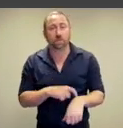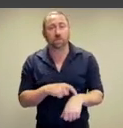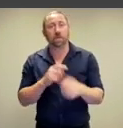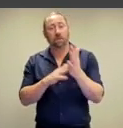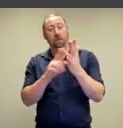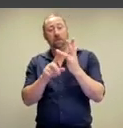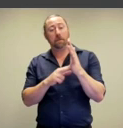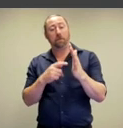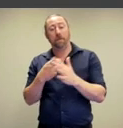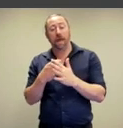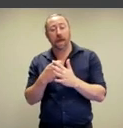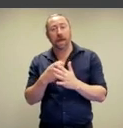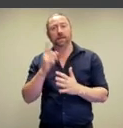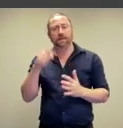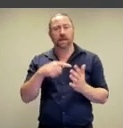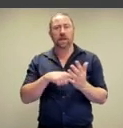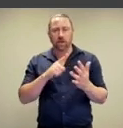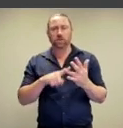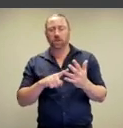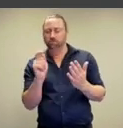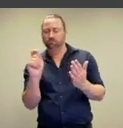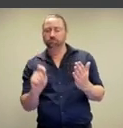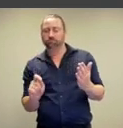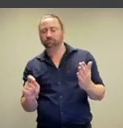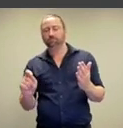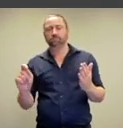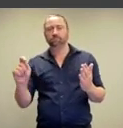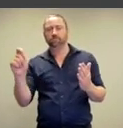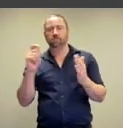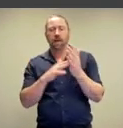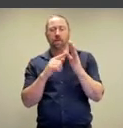when monks first began including their